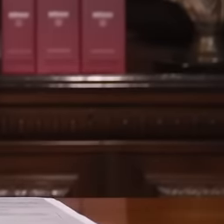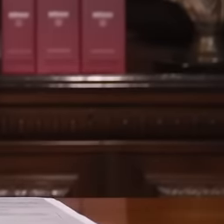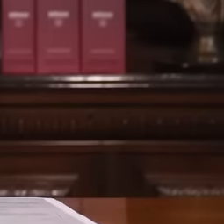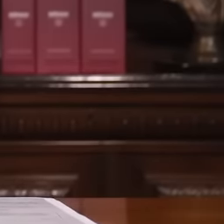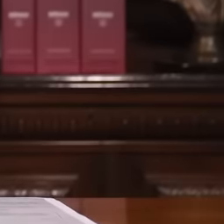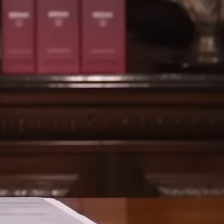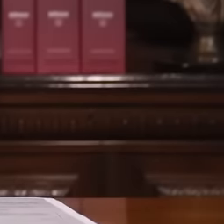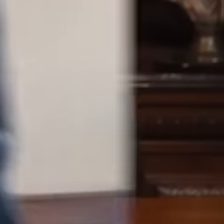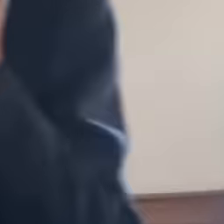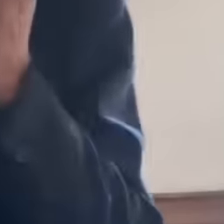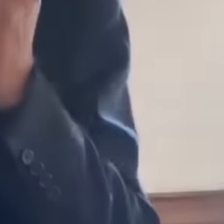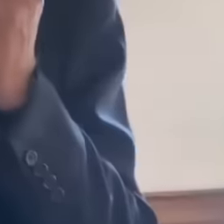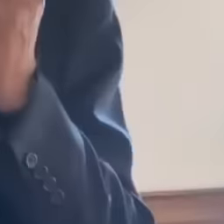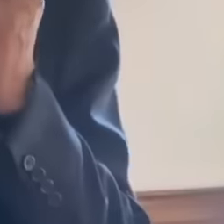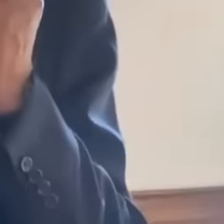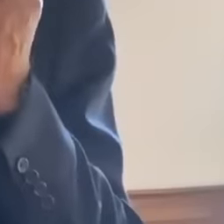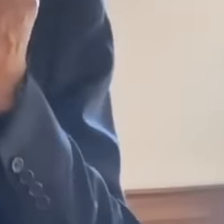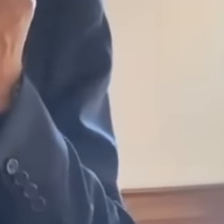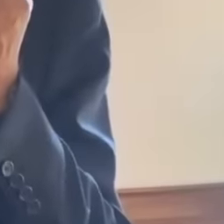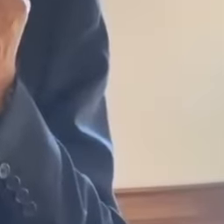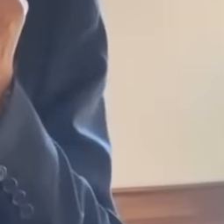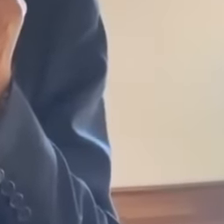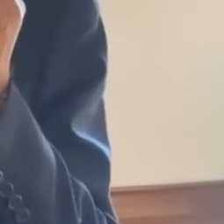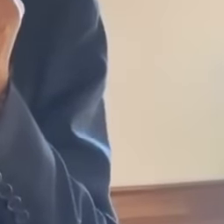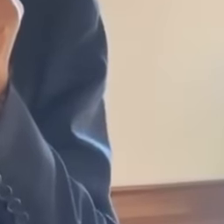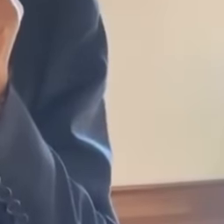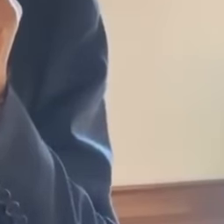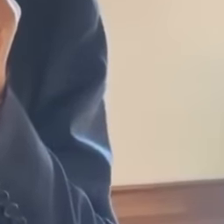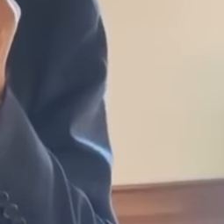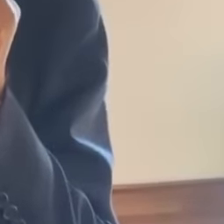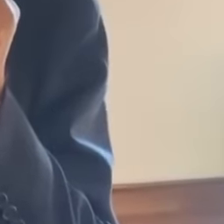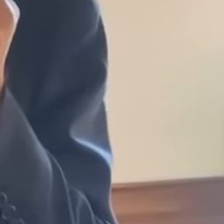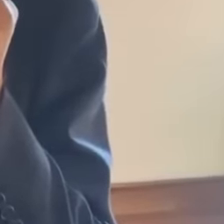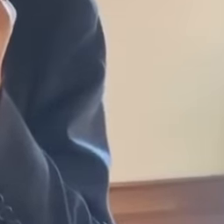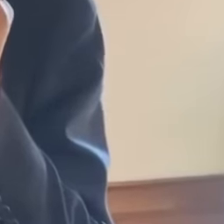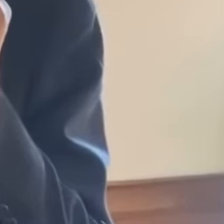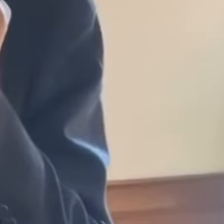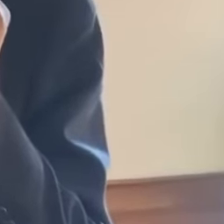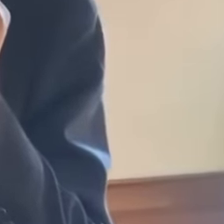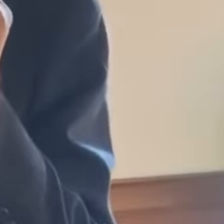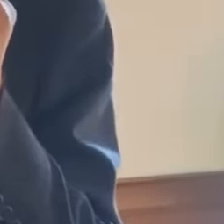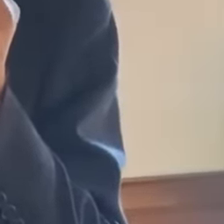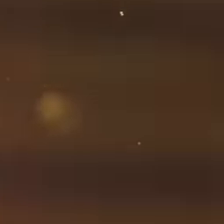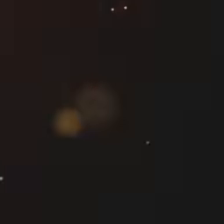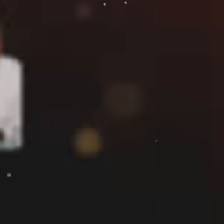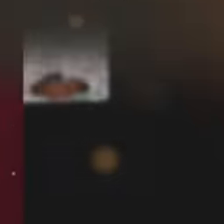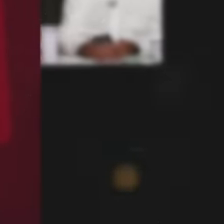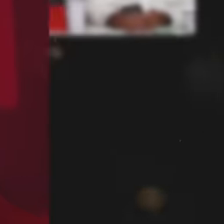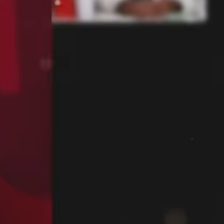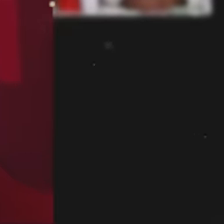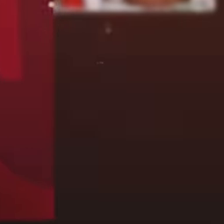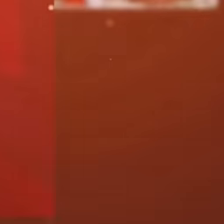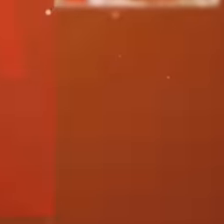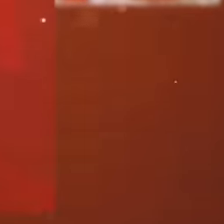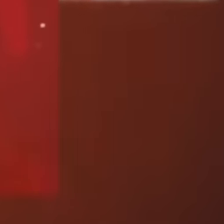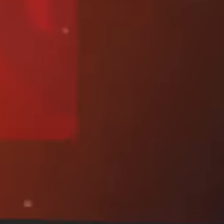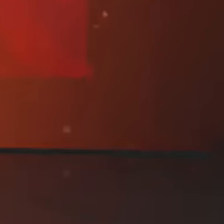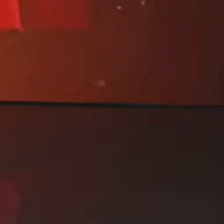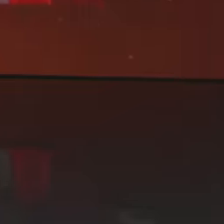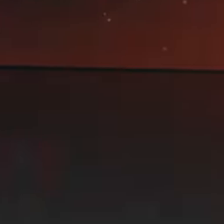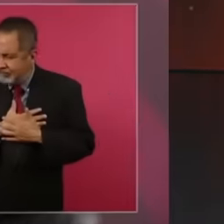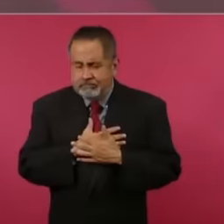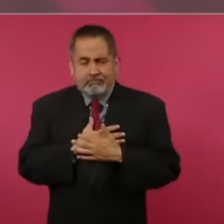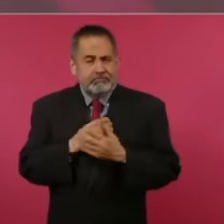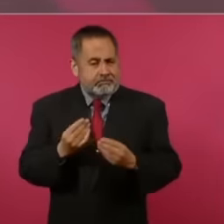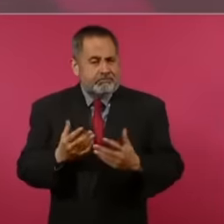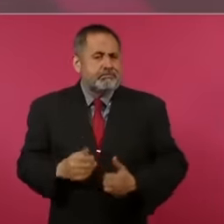ready for the new president of Mexico, but today at the conference of In the press, the president made